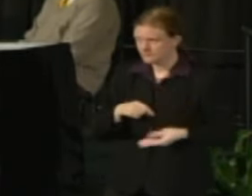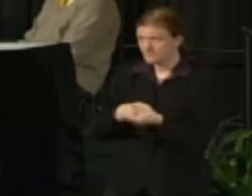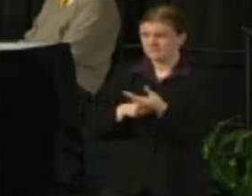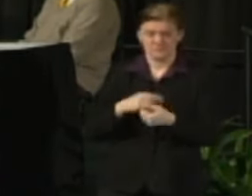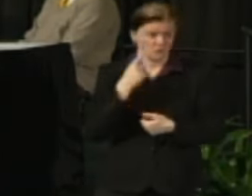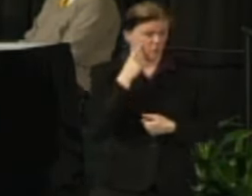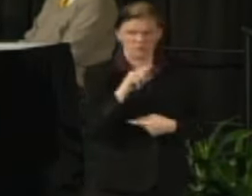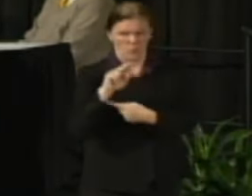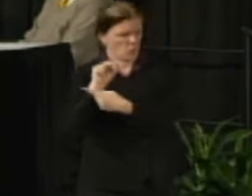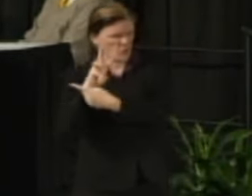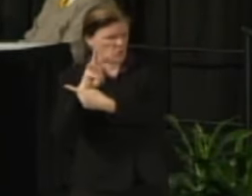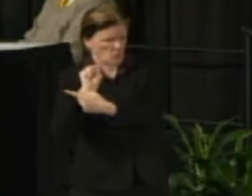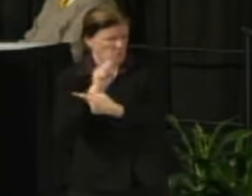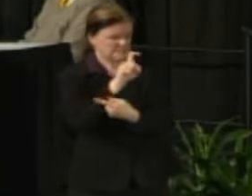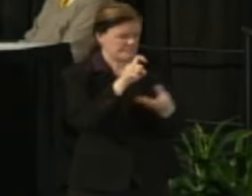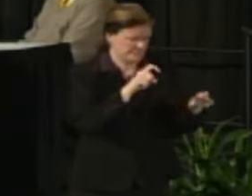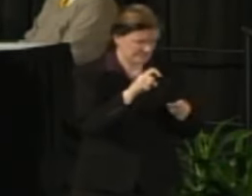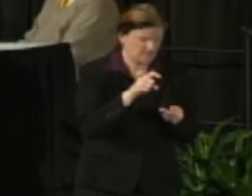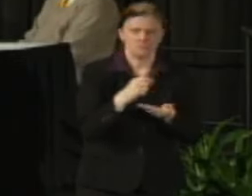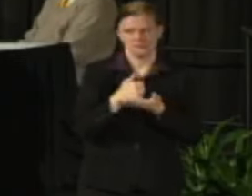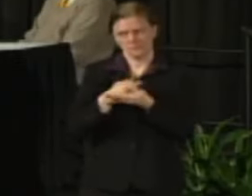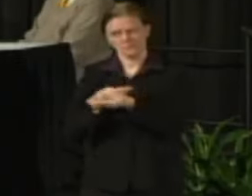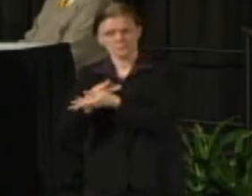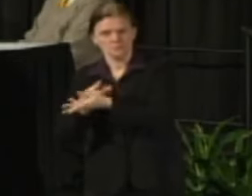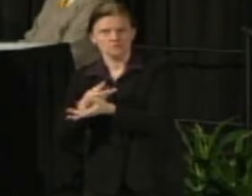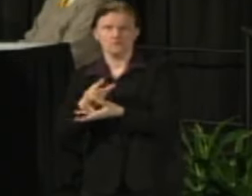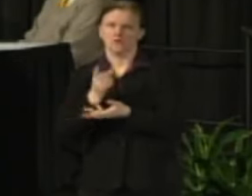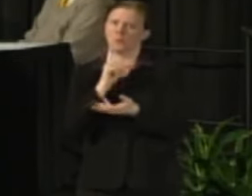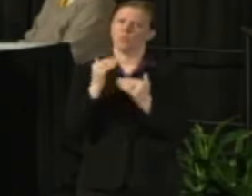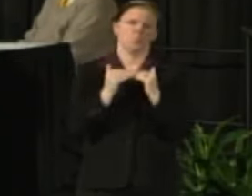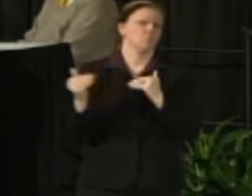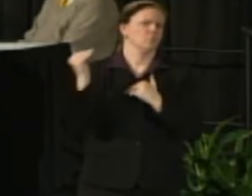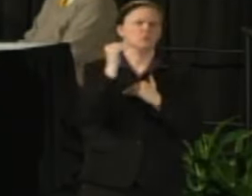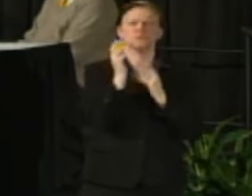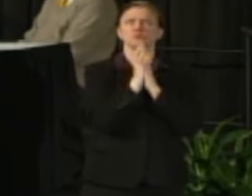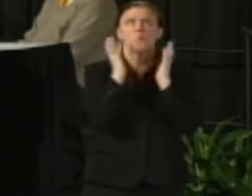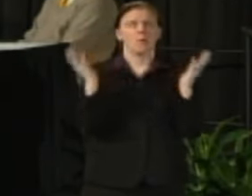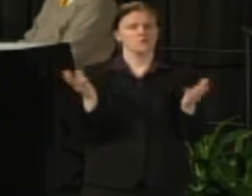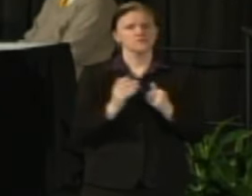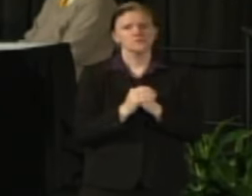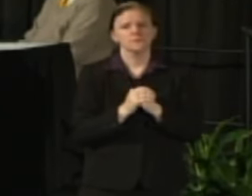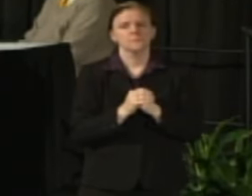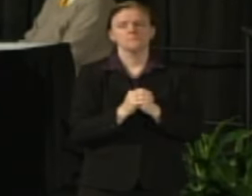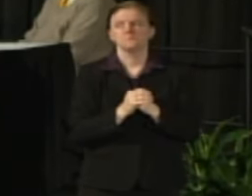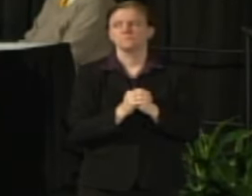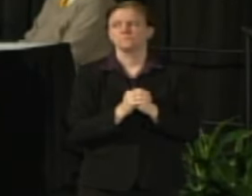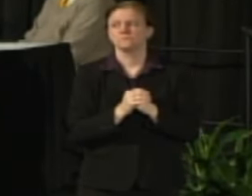in helping prep for a lot of these interviews is above and beyond and then finally in our Alumni